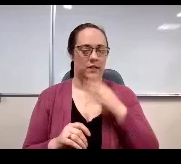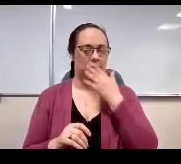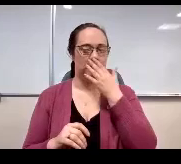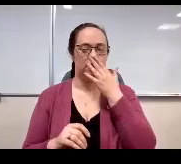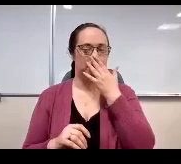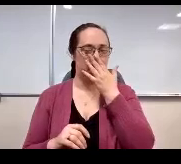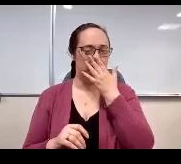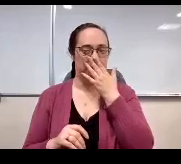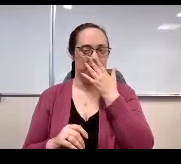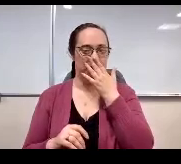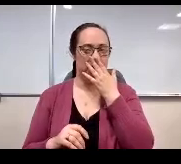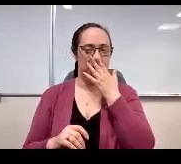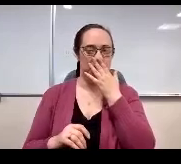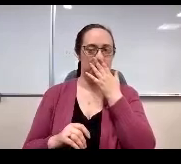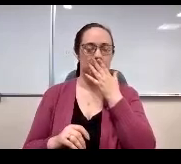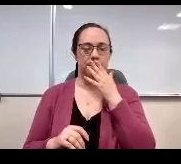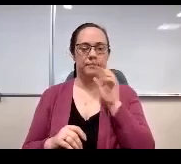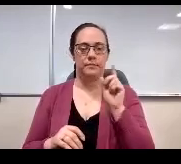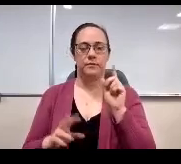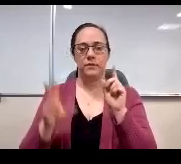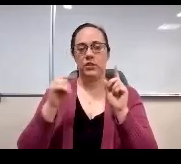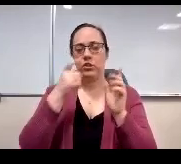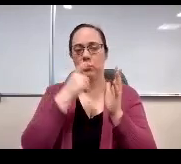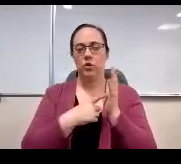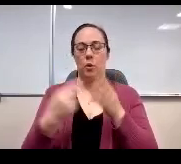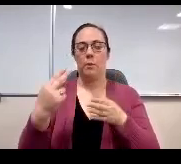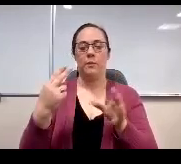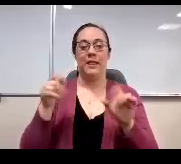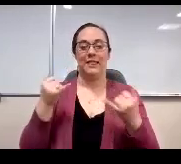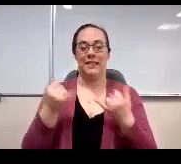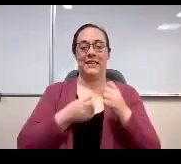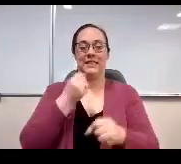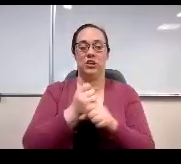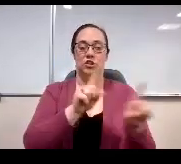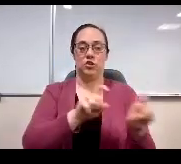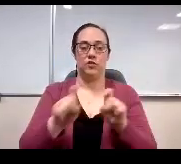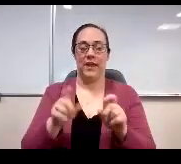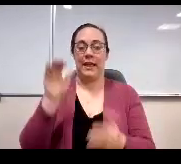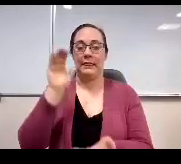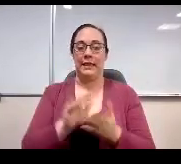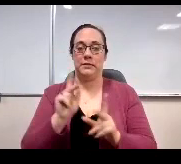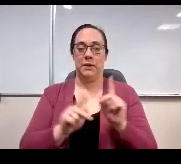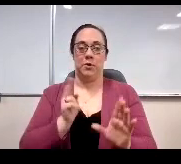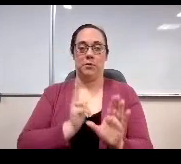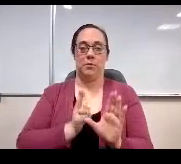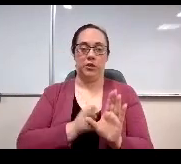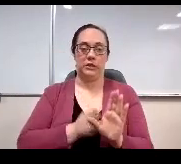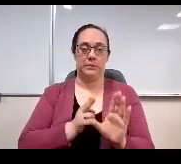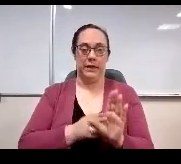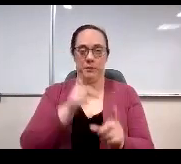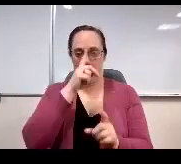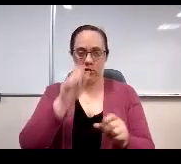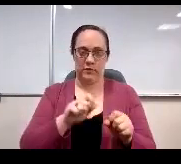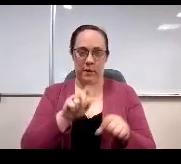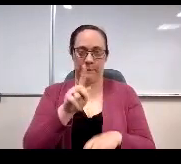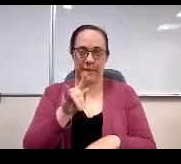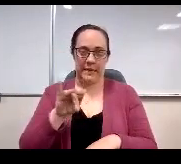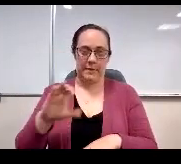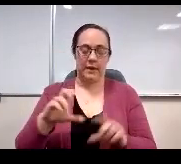Alright, as we will note, participation was lower for this years, serving during the pandemic. While I was hopeful that we would see the same levels of participation